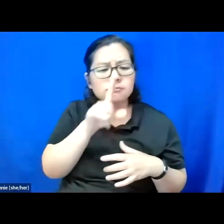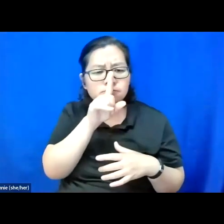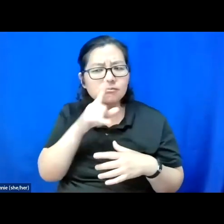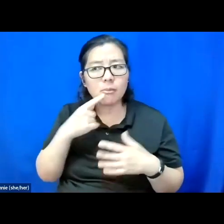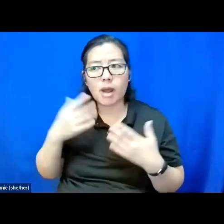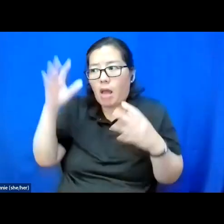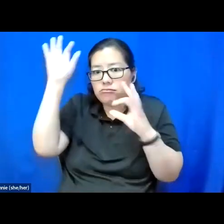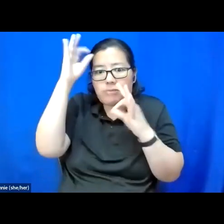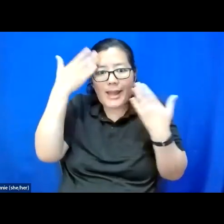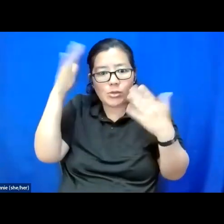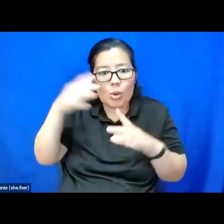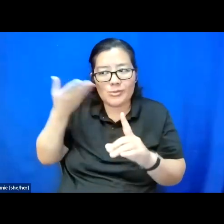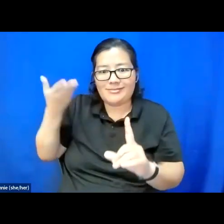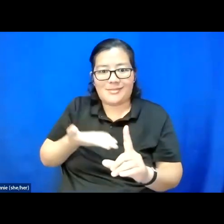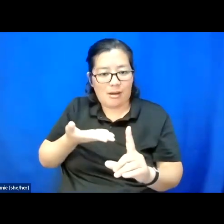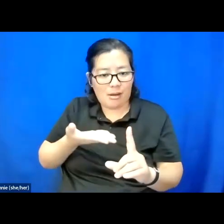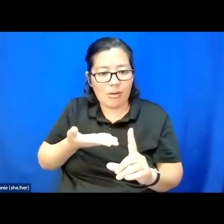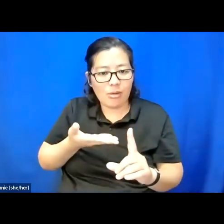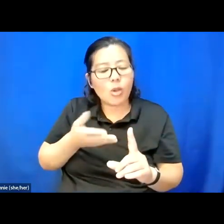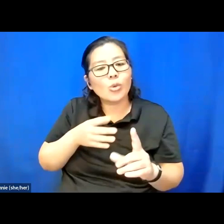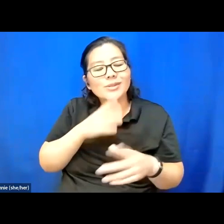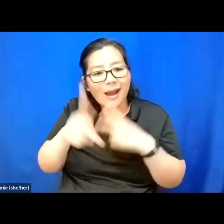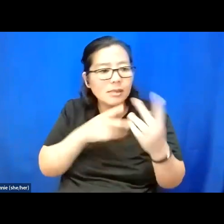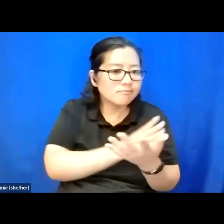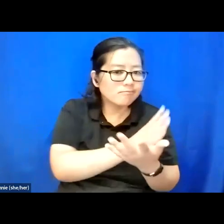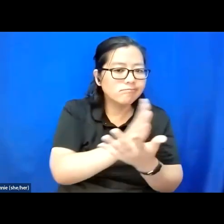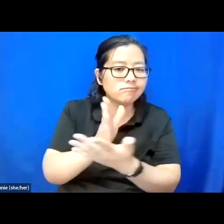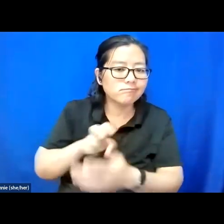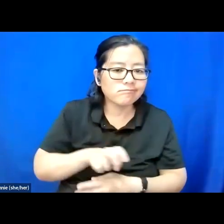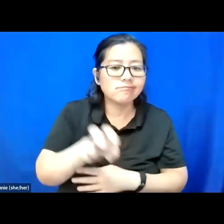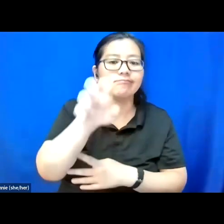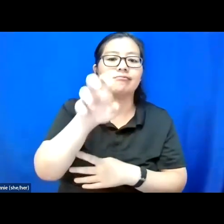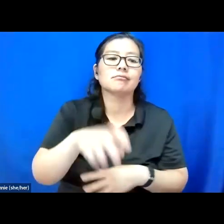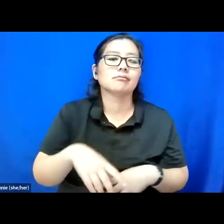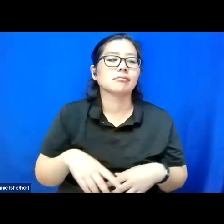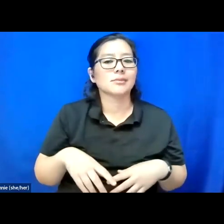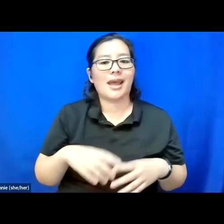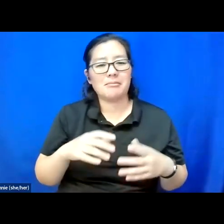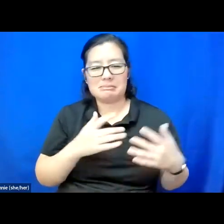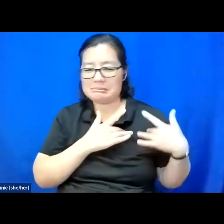It is those avenues and those paths less traveled that are so important